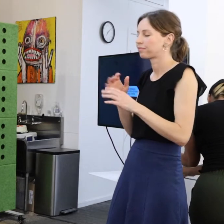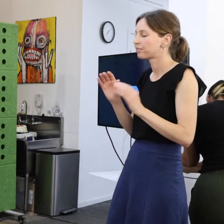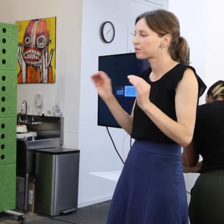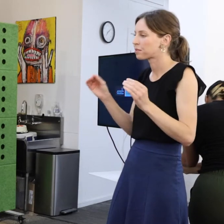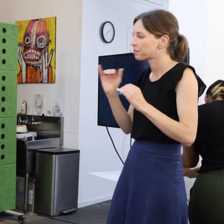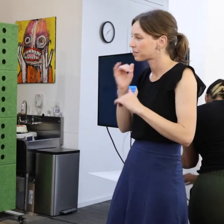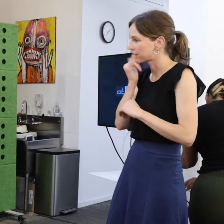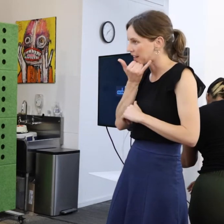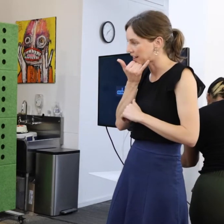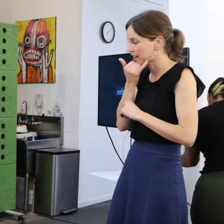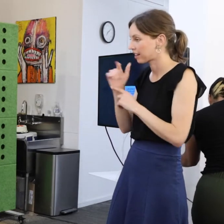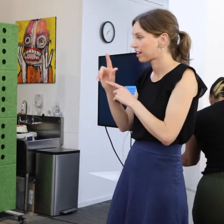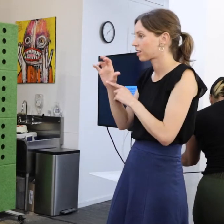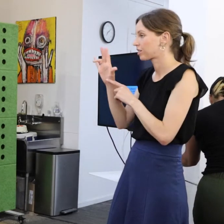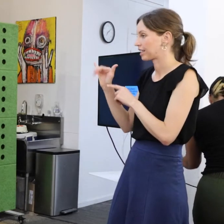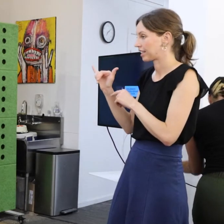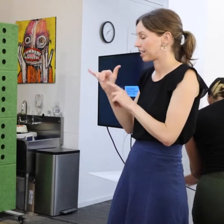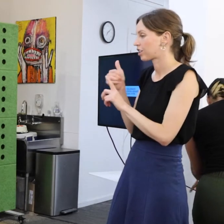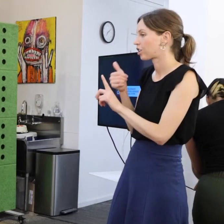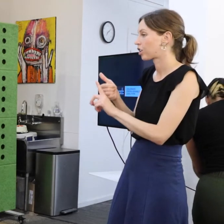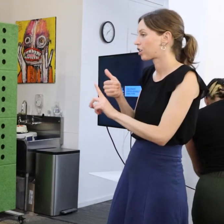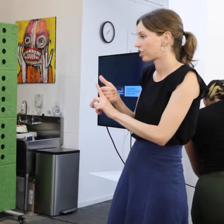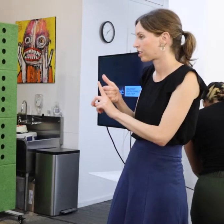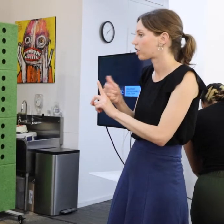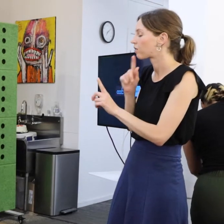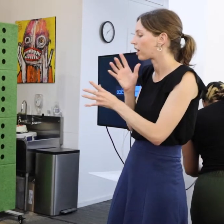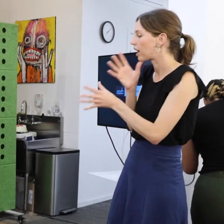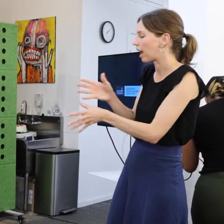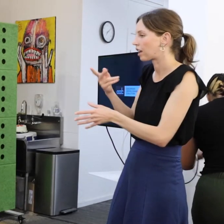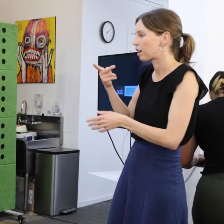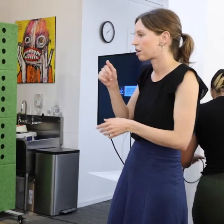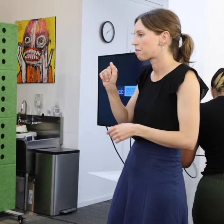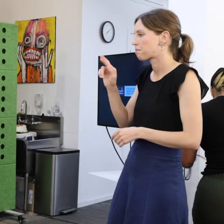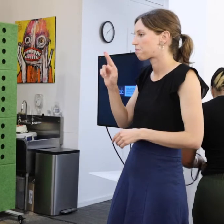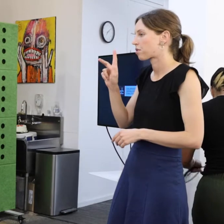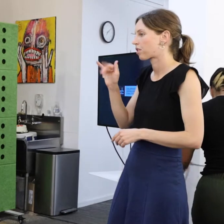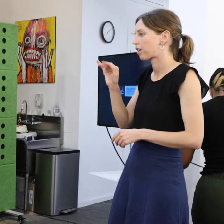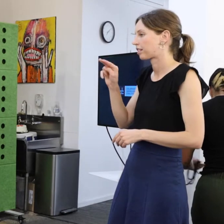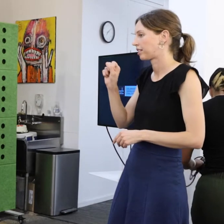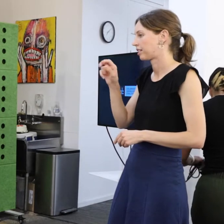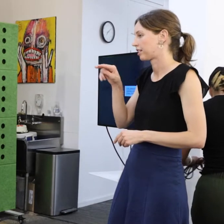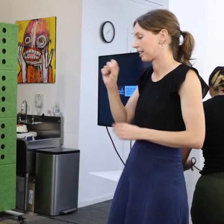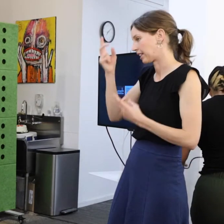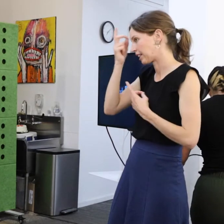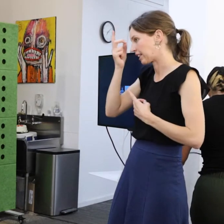Lucy Roucis hated Parkinson's disease. Every damn thing about it!